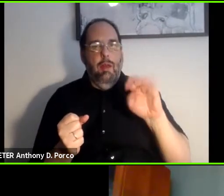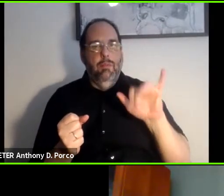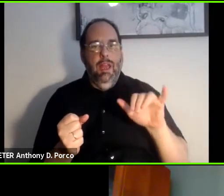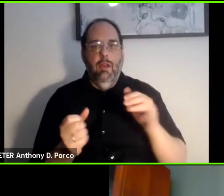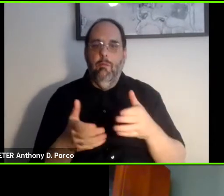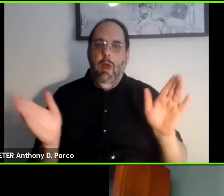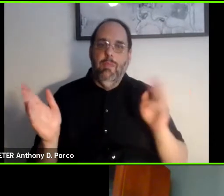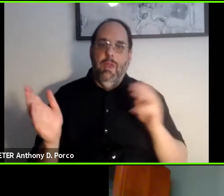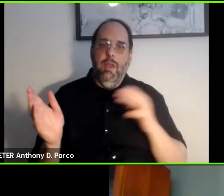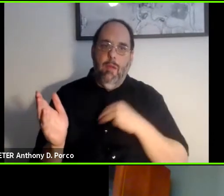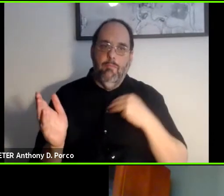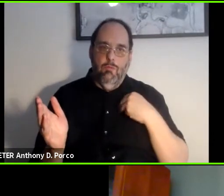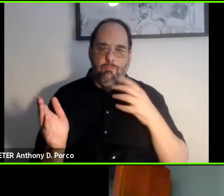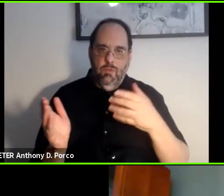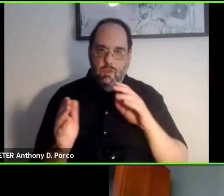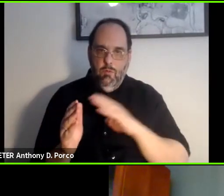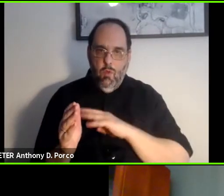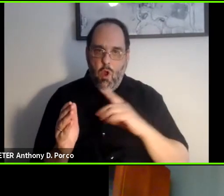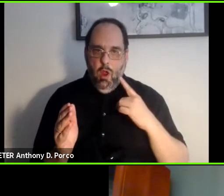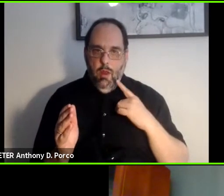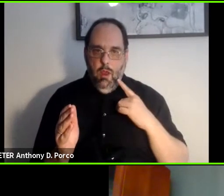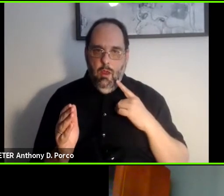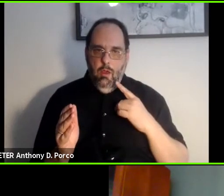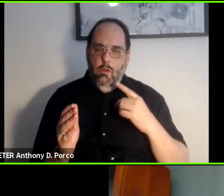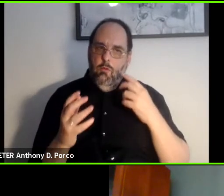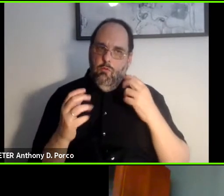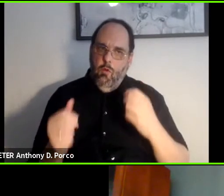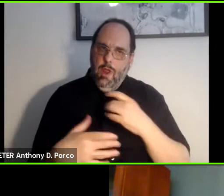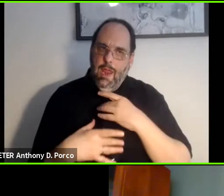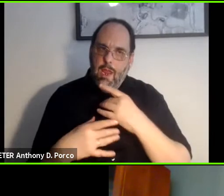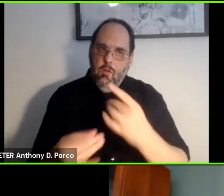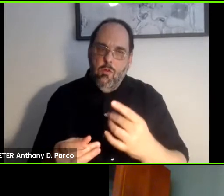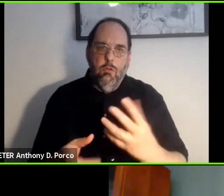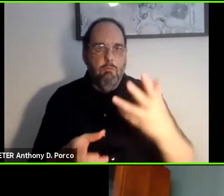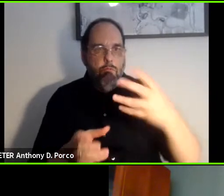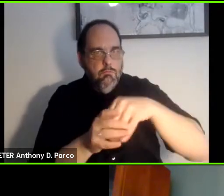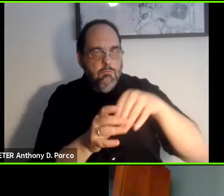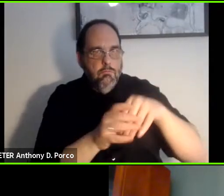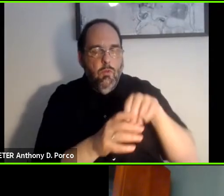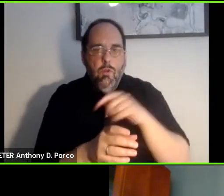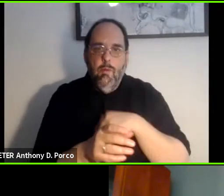turnout today and the strong level of interest and engagement we have had throughout the forum.